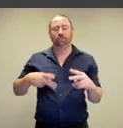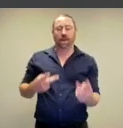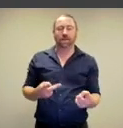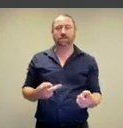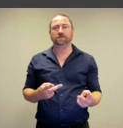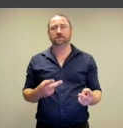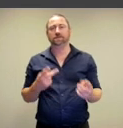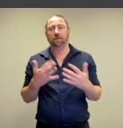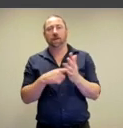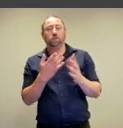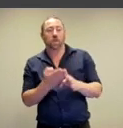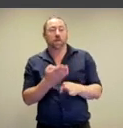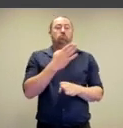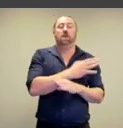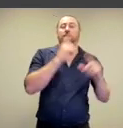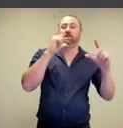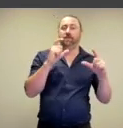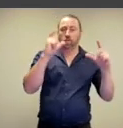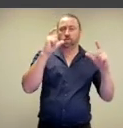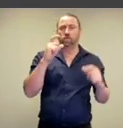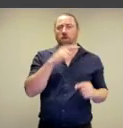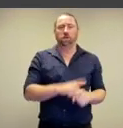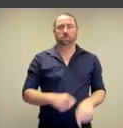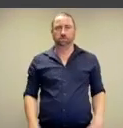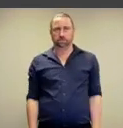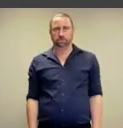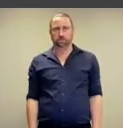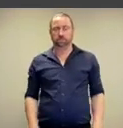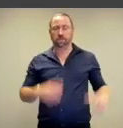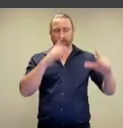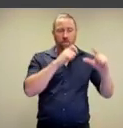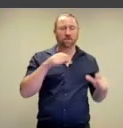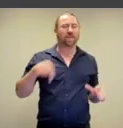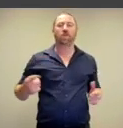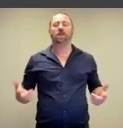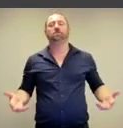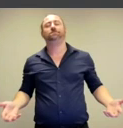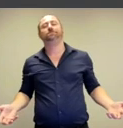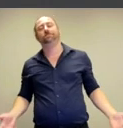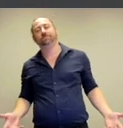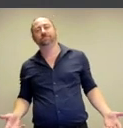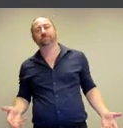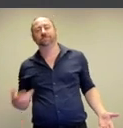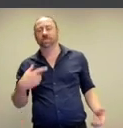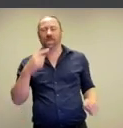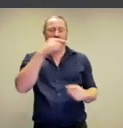more joyous and relaxed than the last photograph that was controlled and makes me think